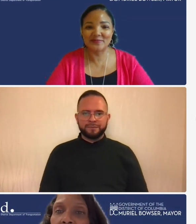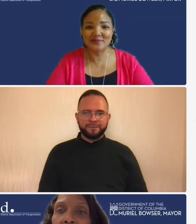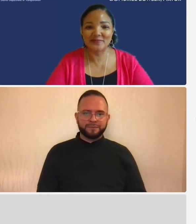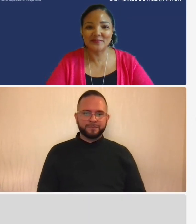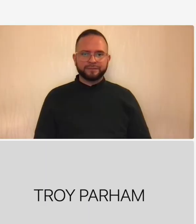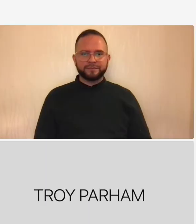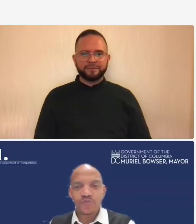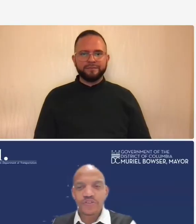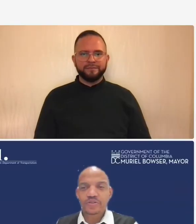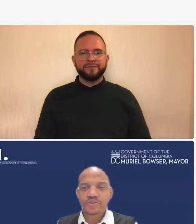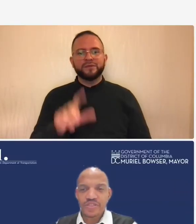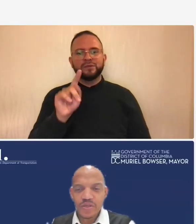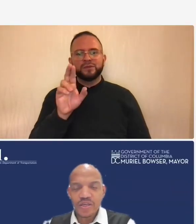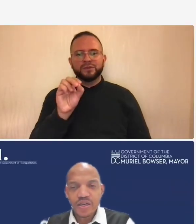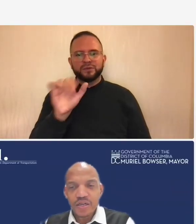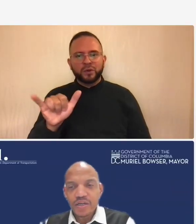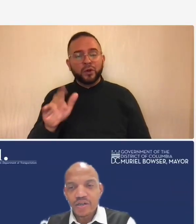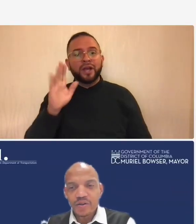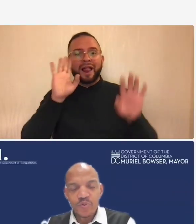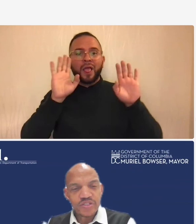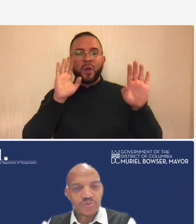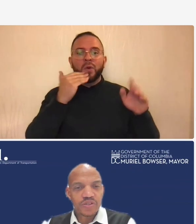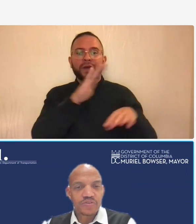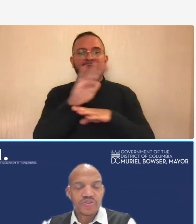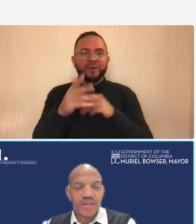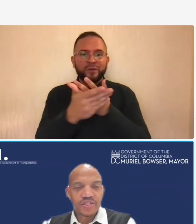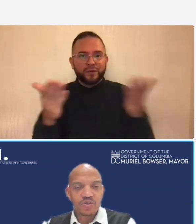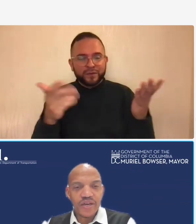good afternoon everyone hopefully you can see me we just want to thank you on